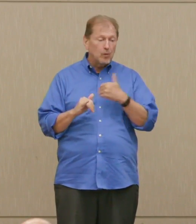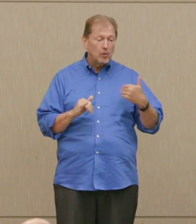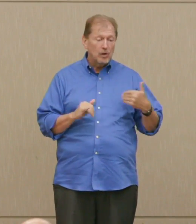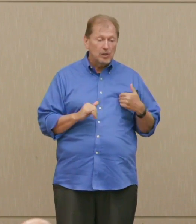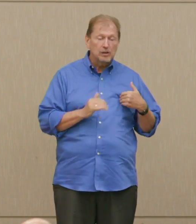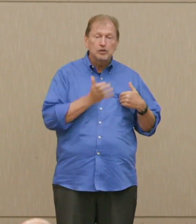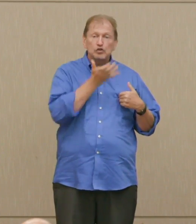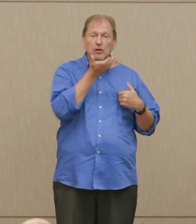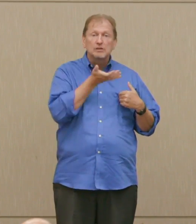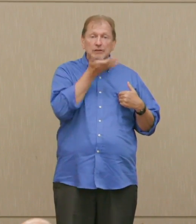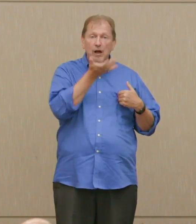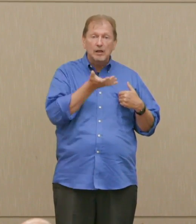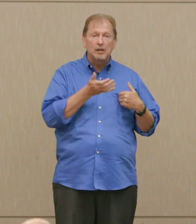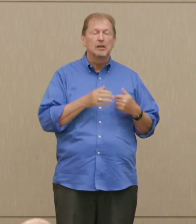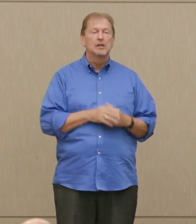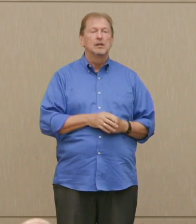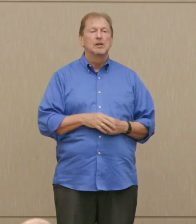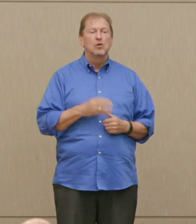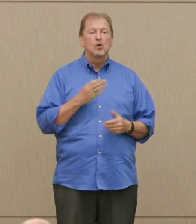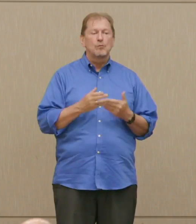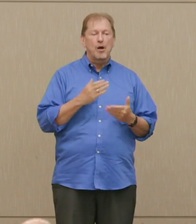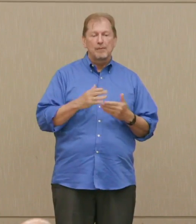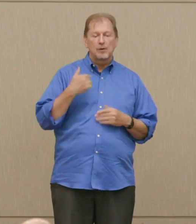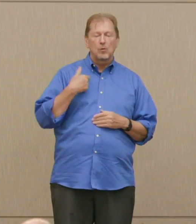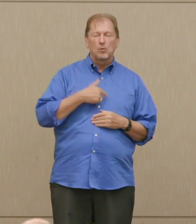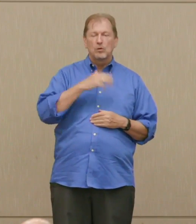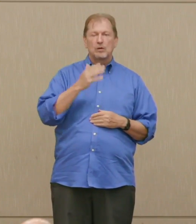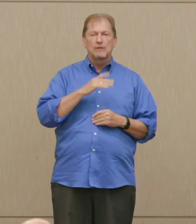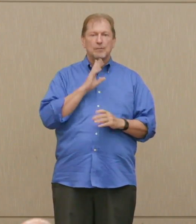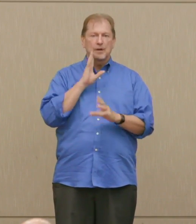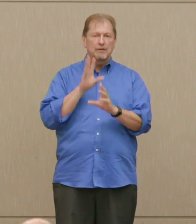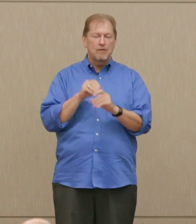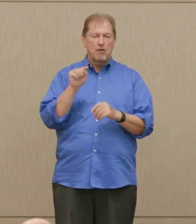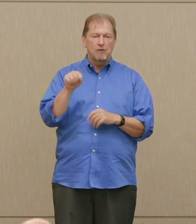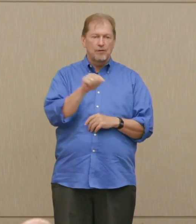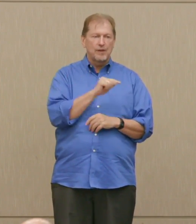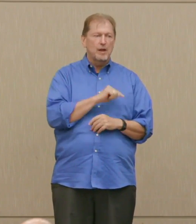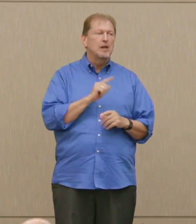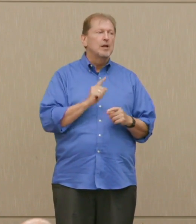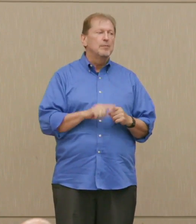We were very like ever to roll back or to get involved there, but it was just a little